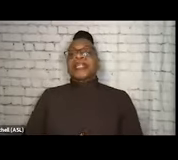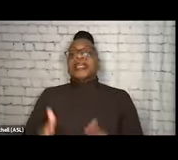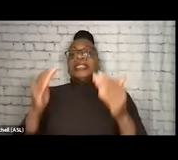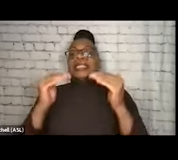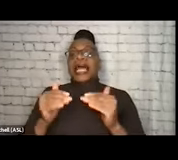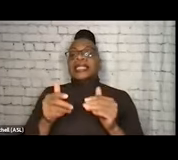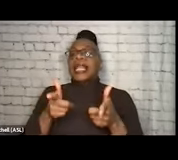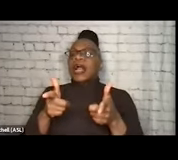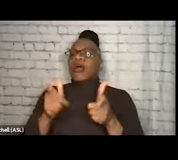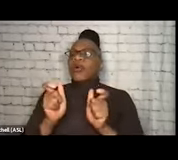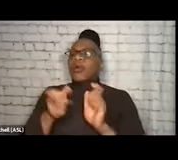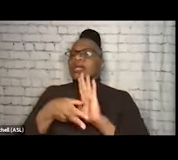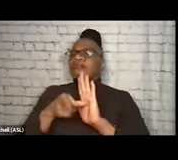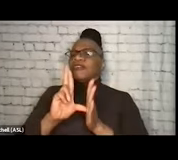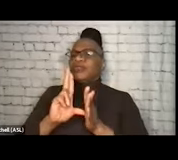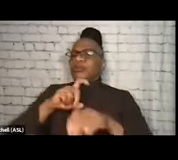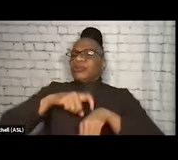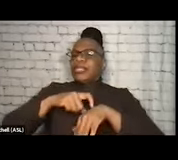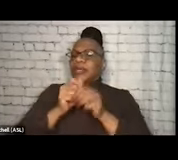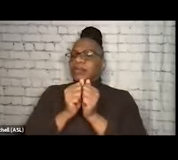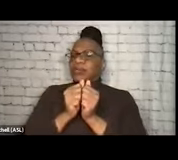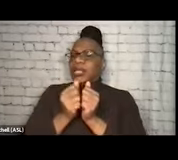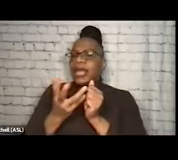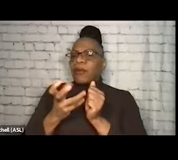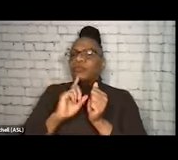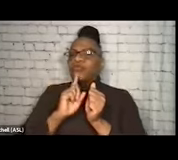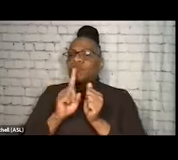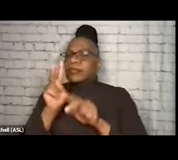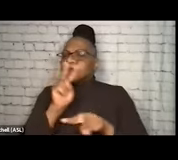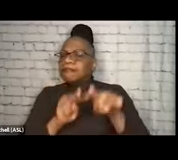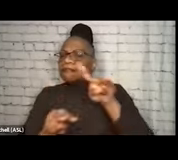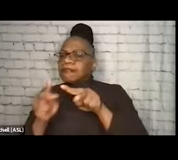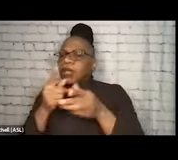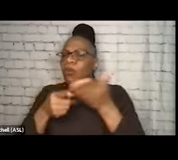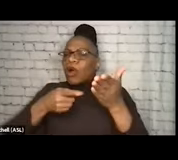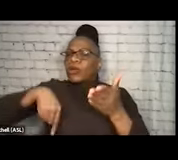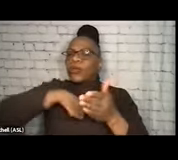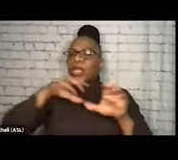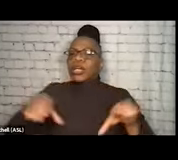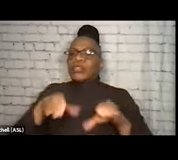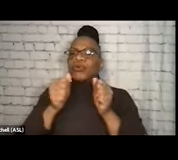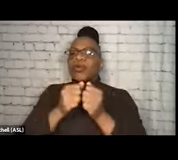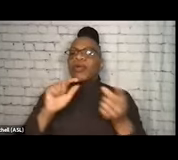on our time together. I want us to take a hard look at what we're doing with harm reduction, and maybe more specifically,